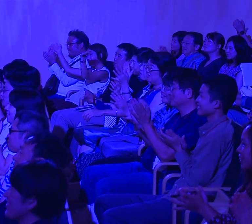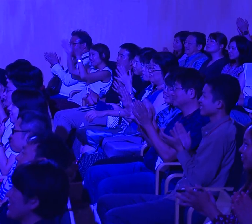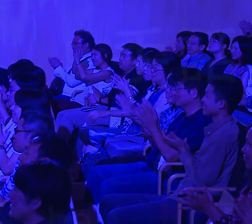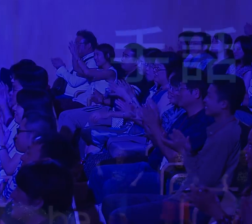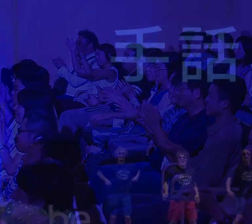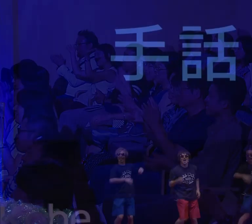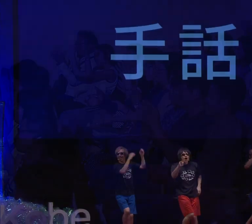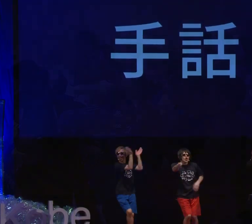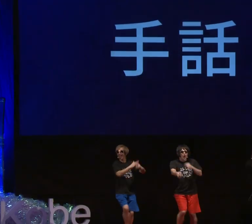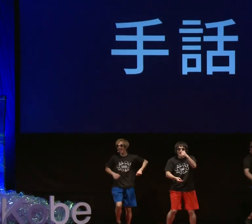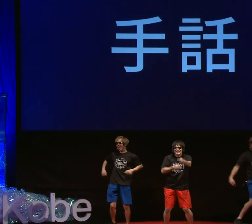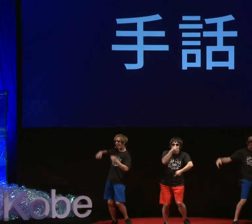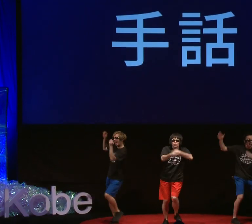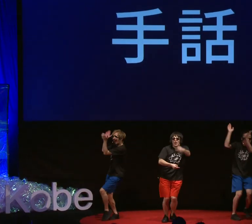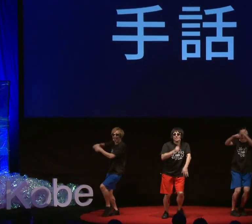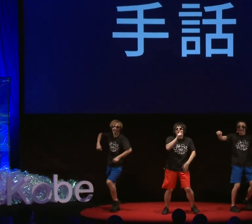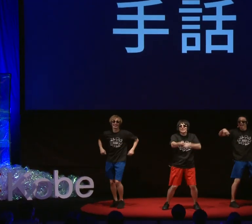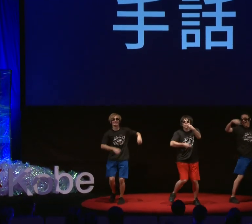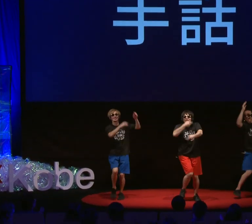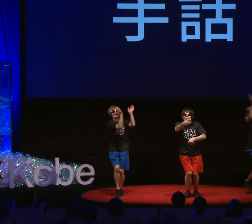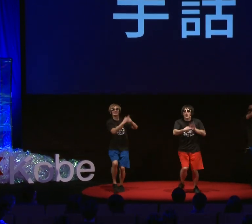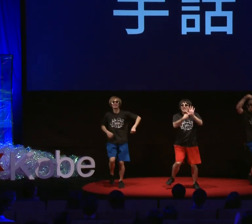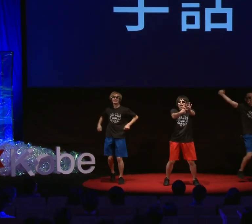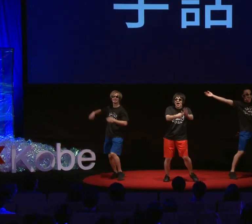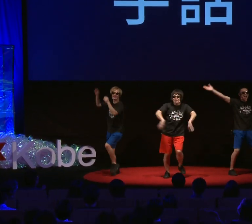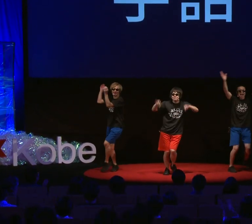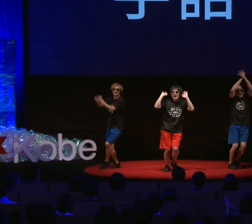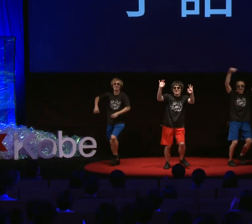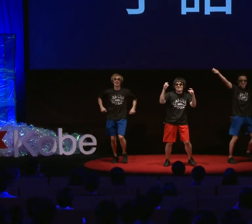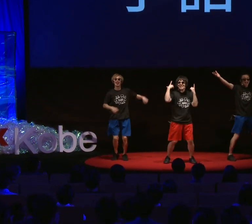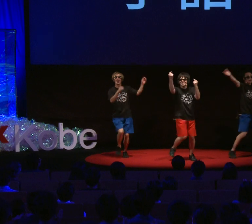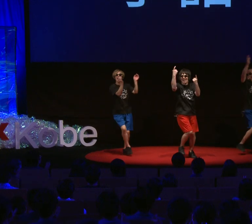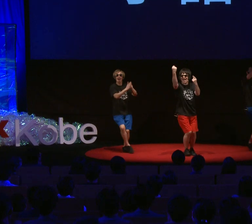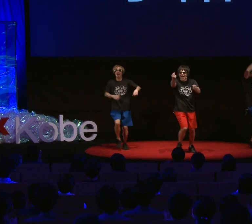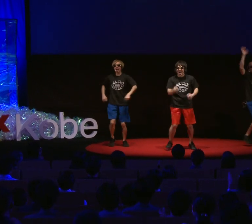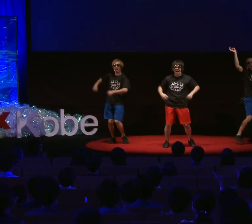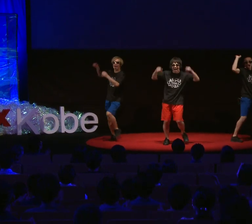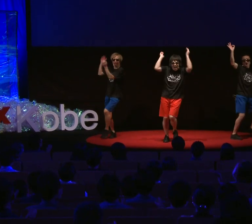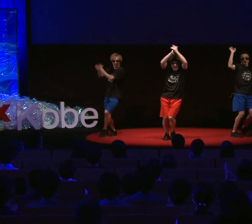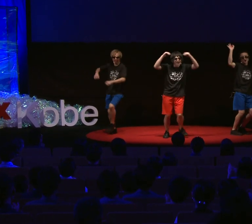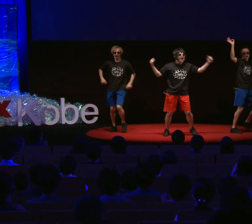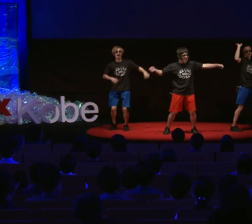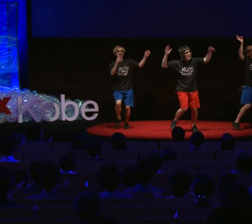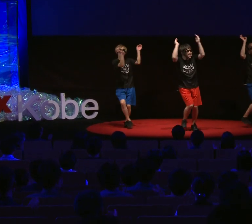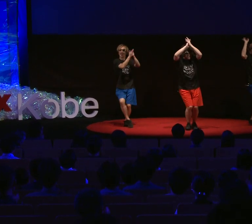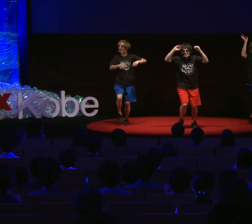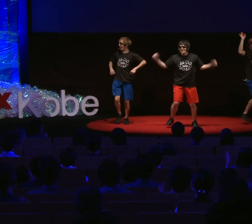O: OK! Now you can say "sign language" in sign language! Woo!